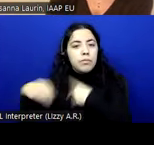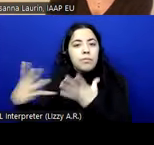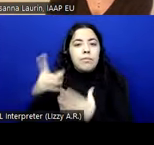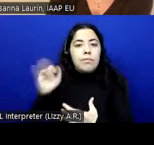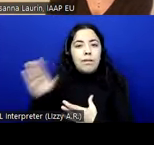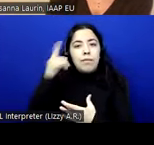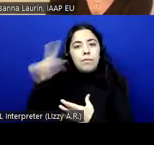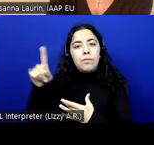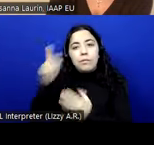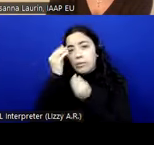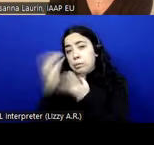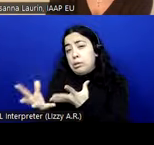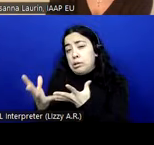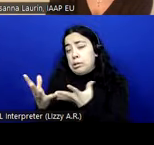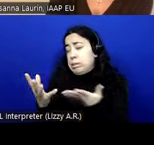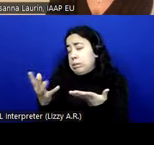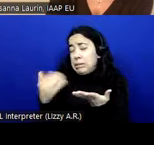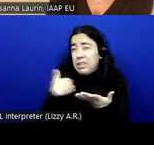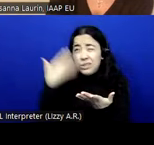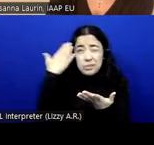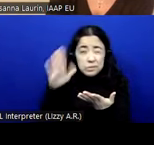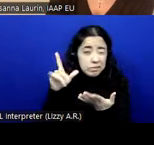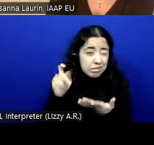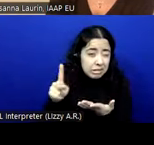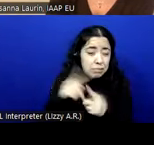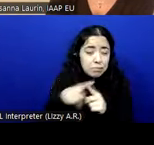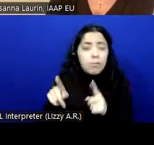which I don't know the link. But we can find it and provide it afterwards,